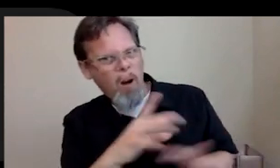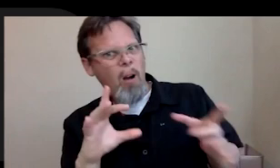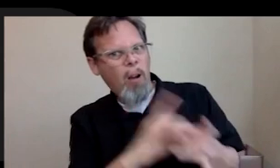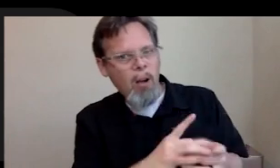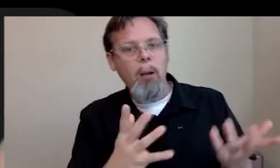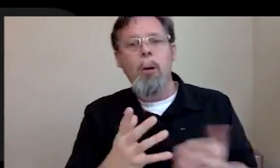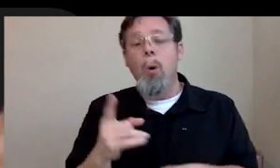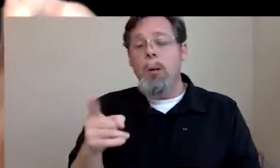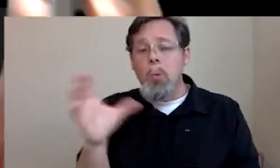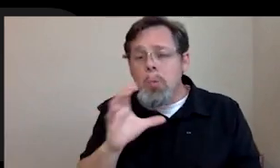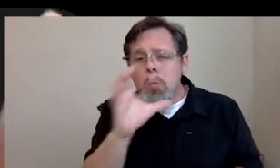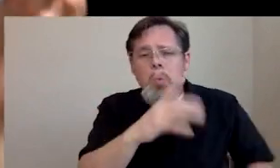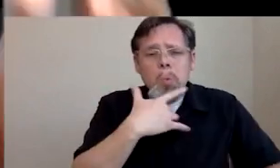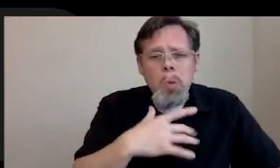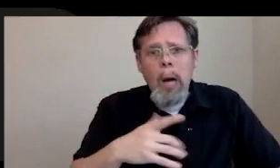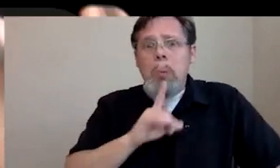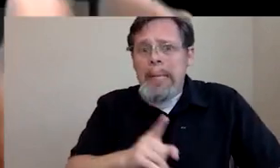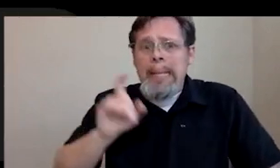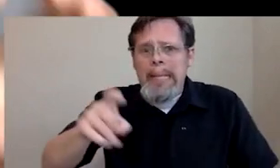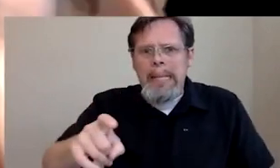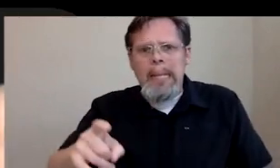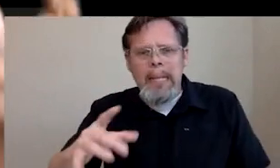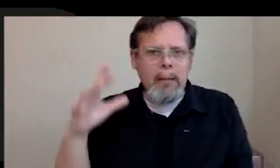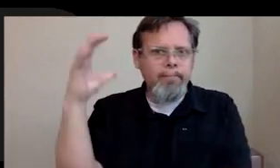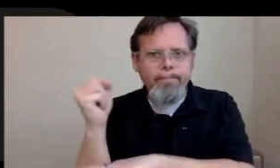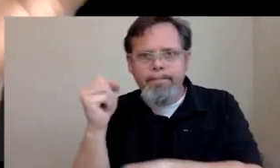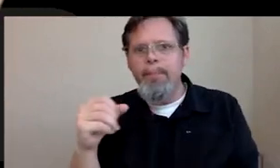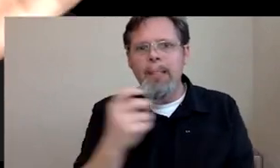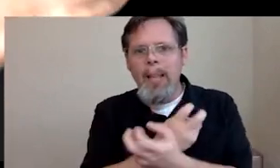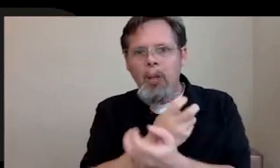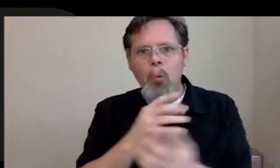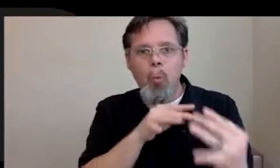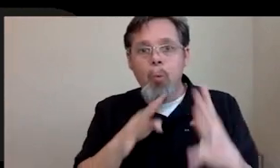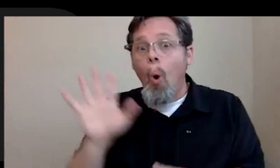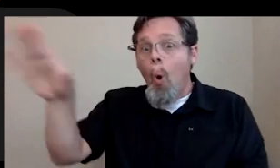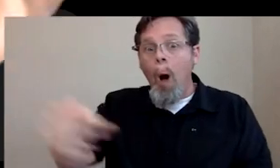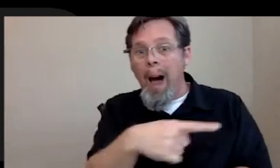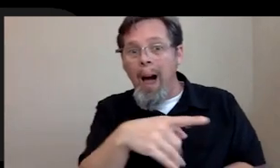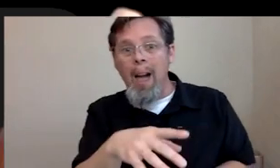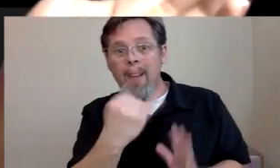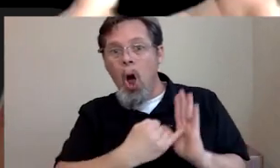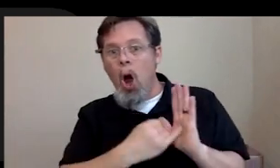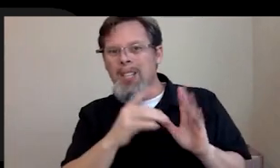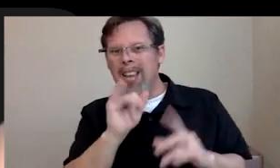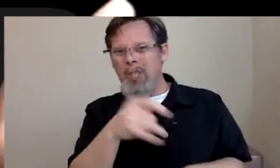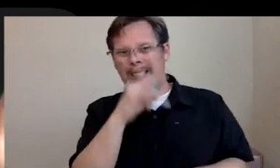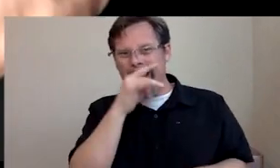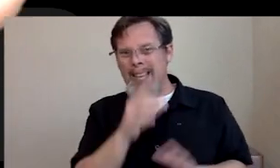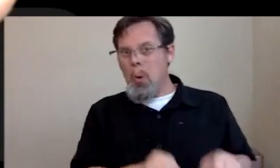for a while. We really need a badass skeleton warriors and like, oh, I came across our station post office kid who does these really great